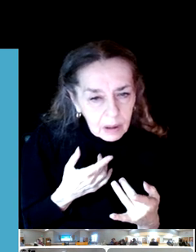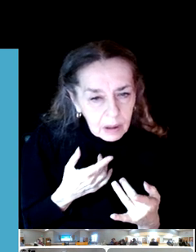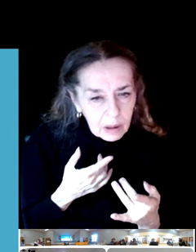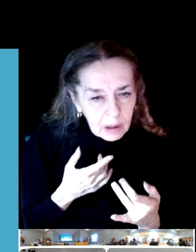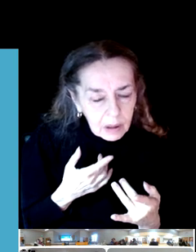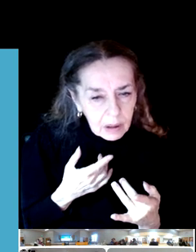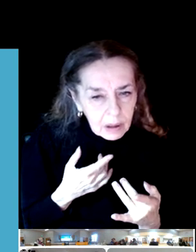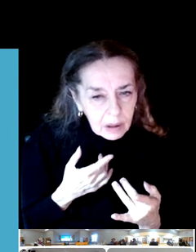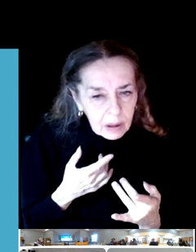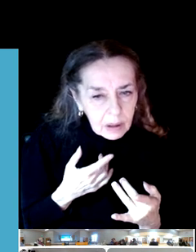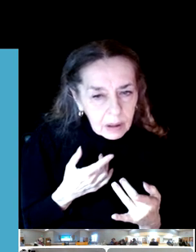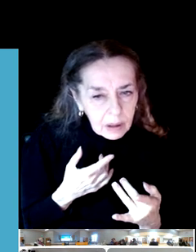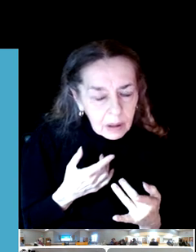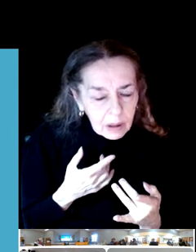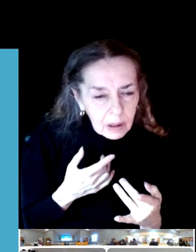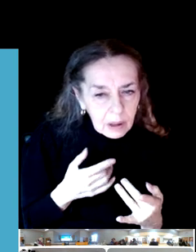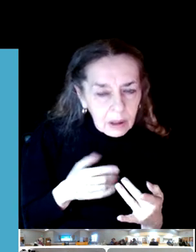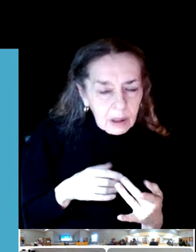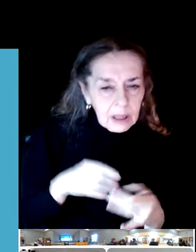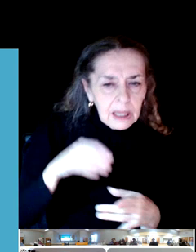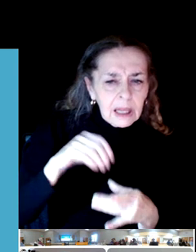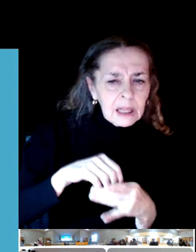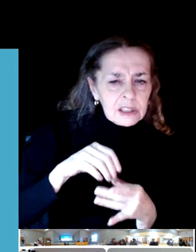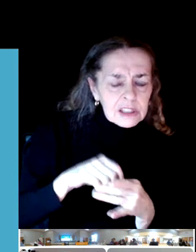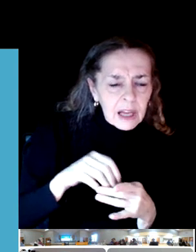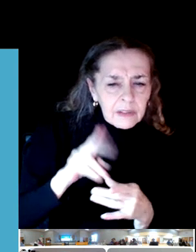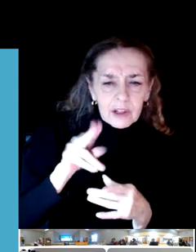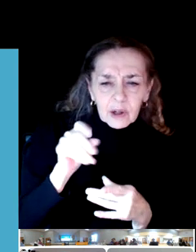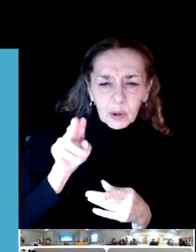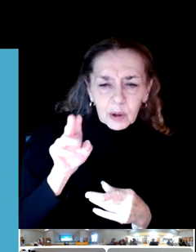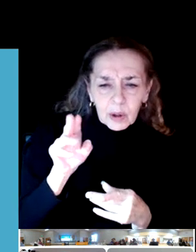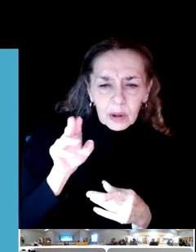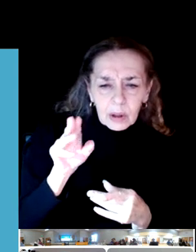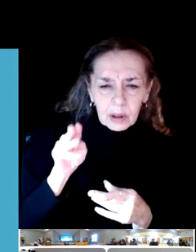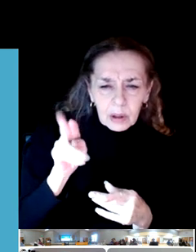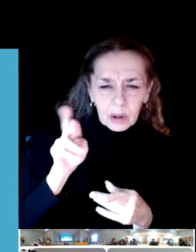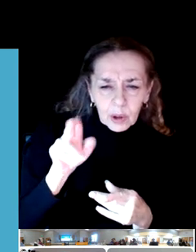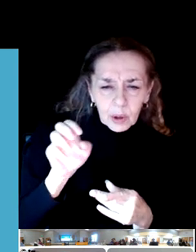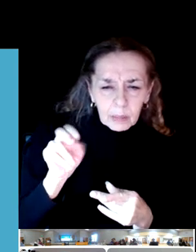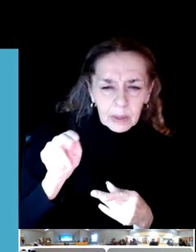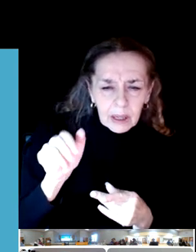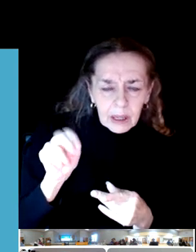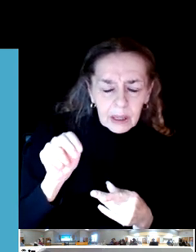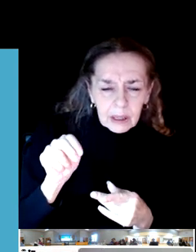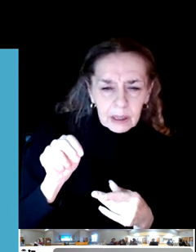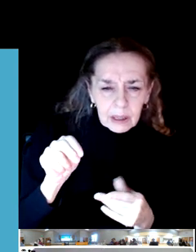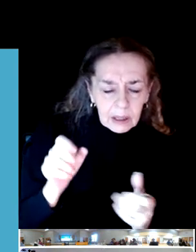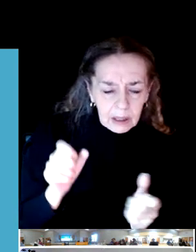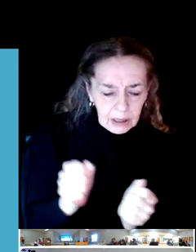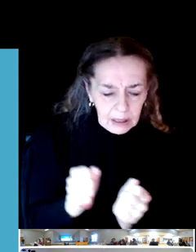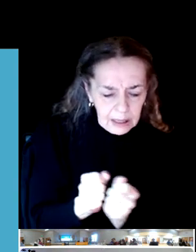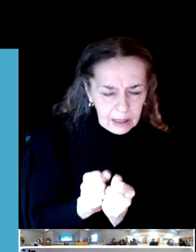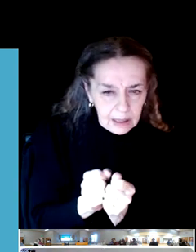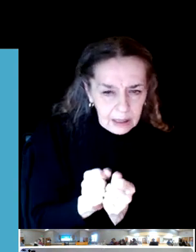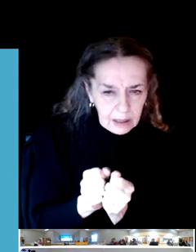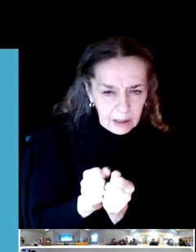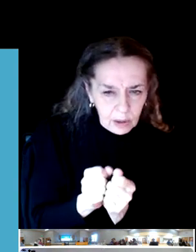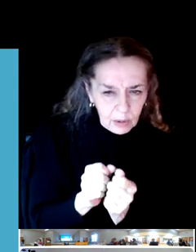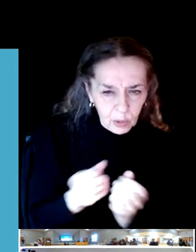or I'm not sure what would the expansion Willamalane be in the future. Eric, is this a question you can answer?